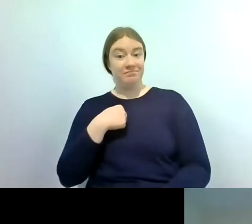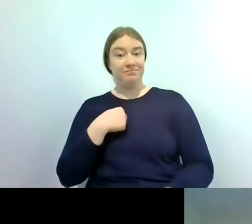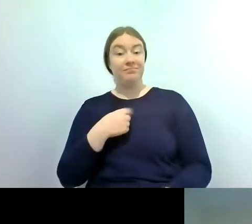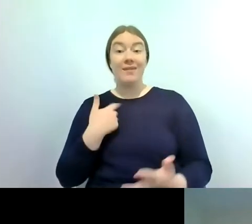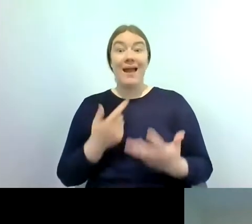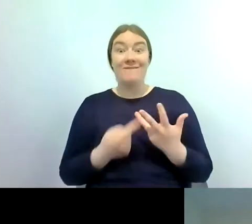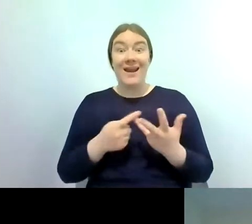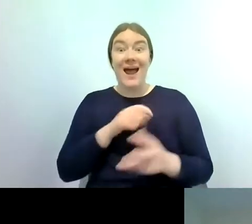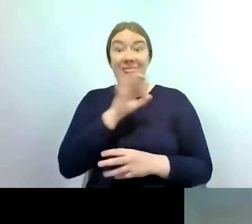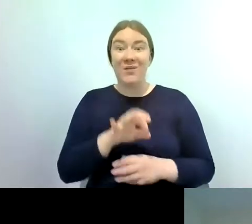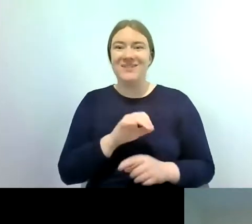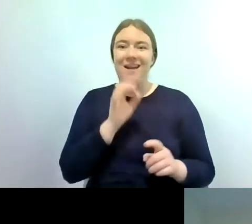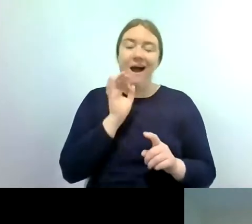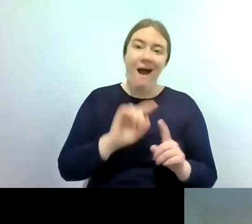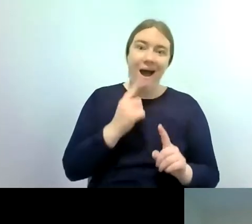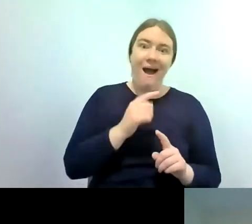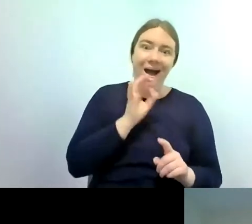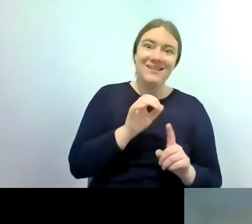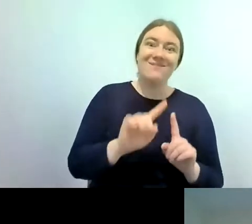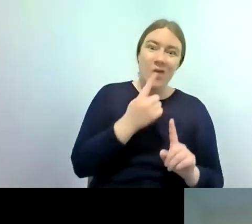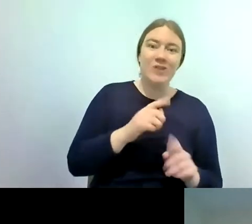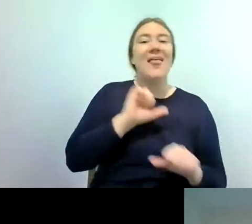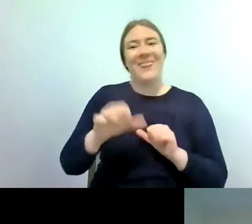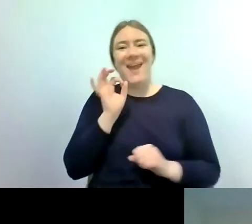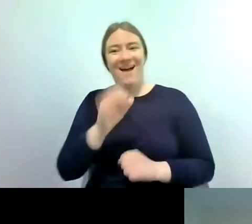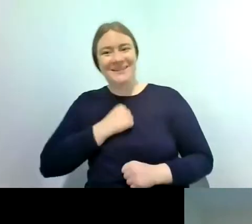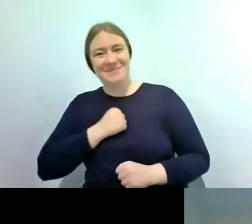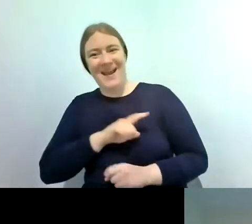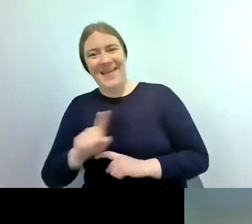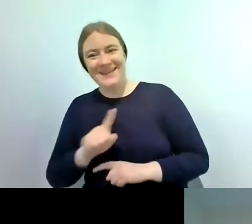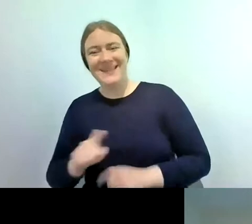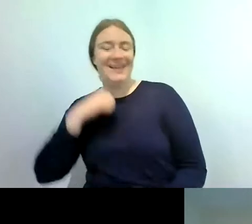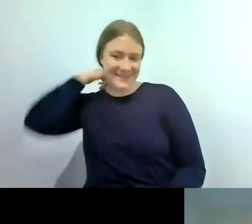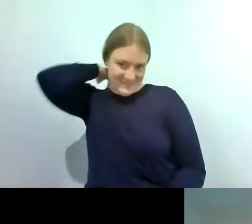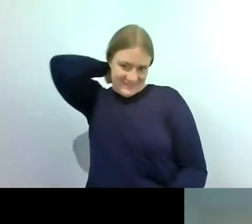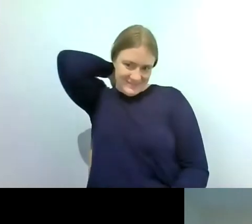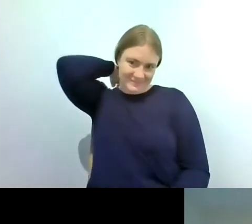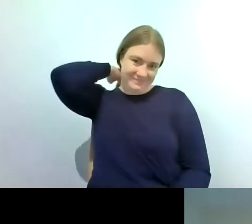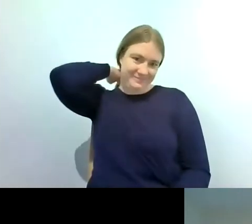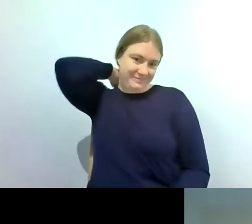i will ask that one first and then save mine or afterwards um rachel has asked